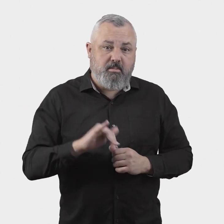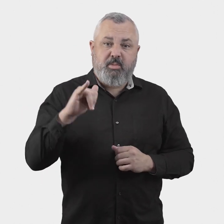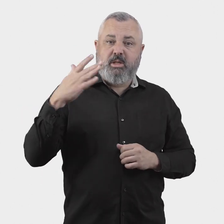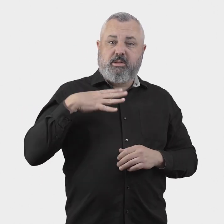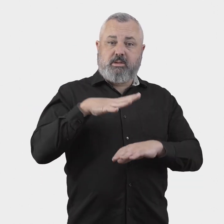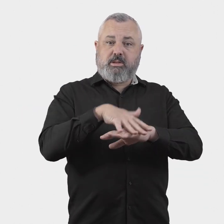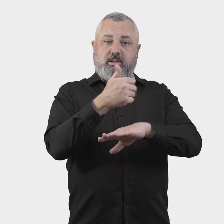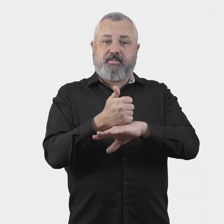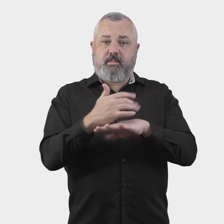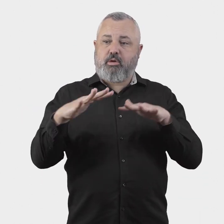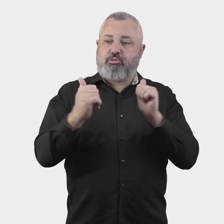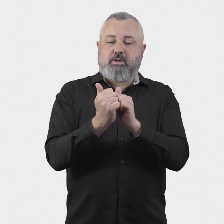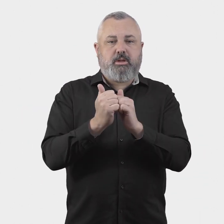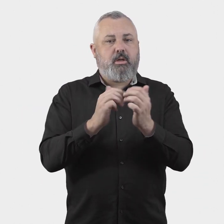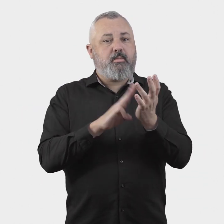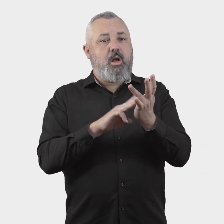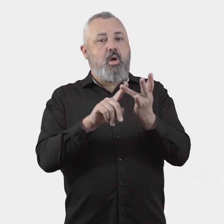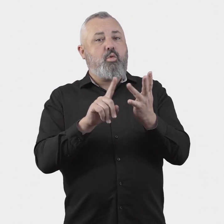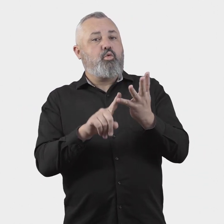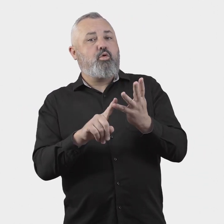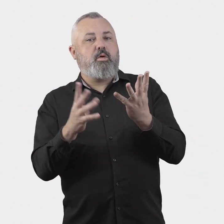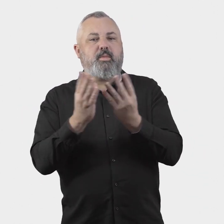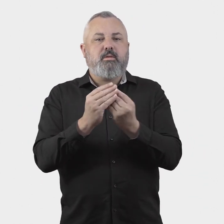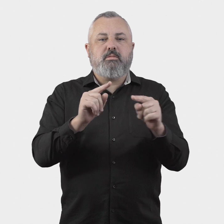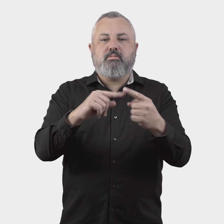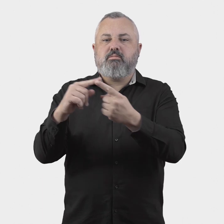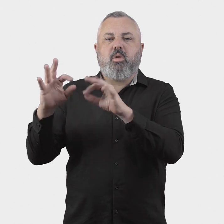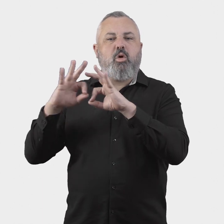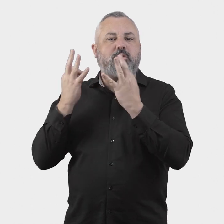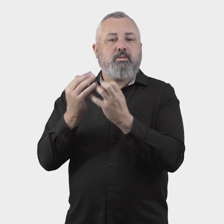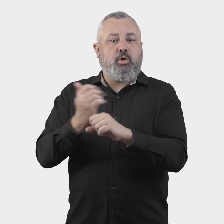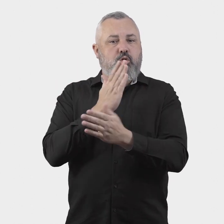To facilitate this role, the ombuds scheme may need to agree memoranda of understanding with relevant